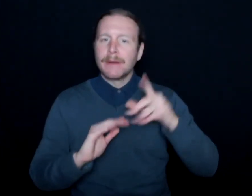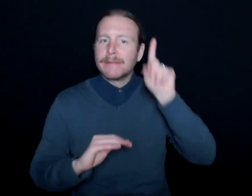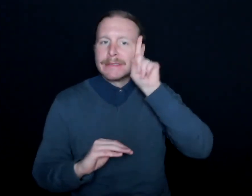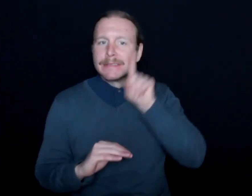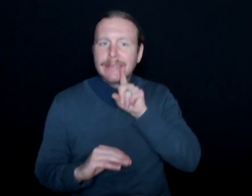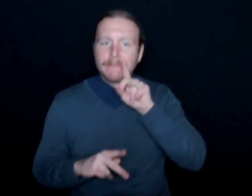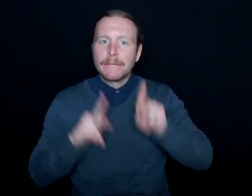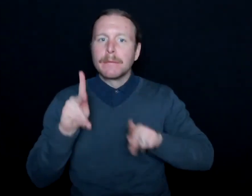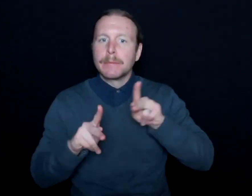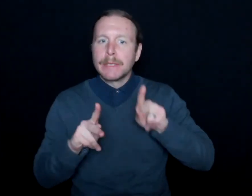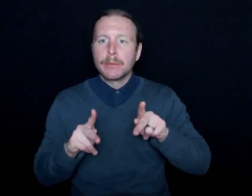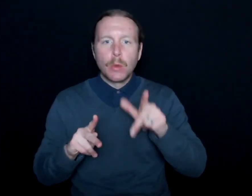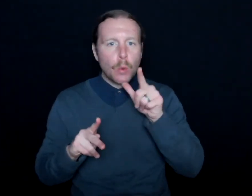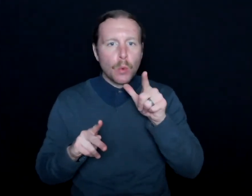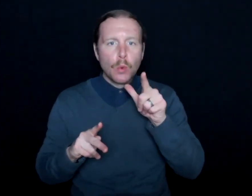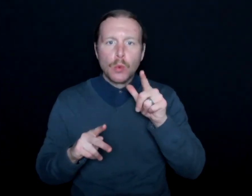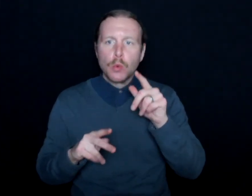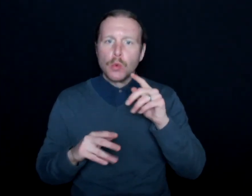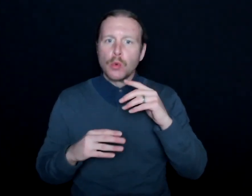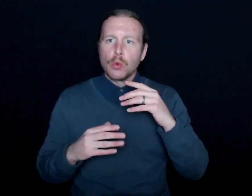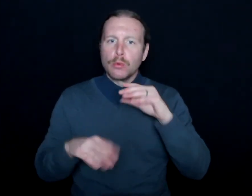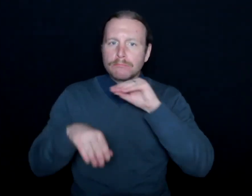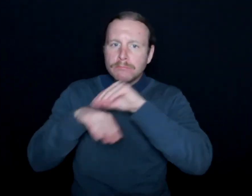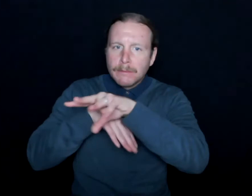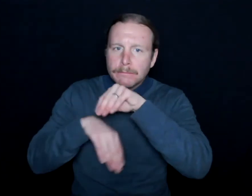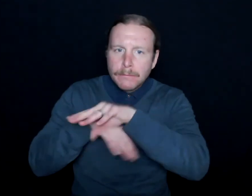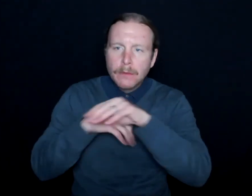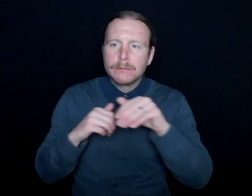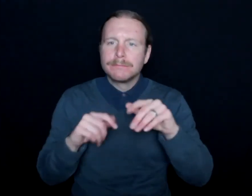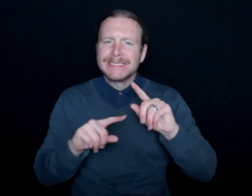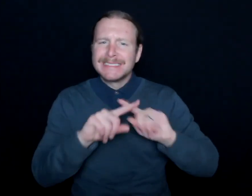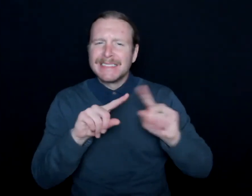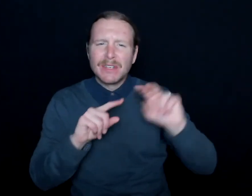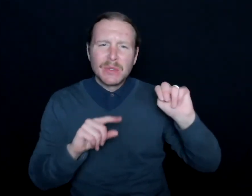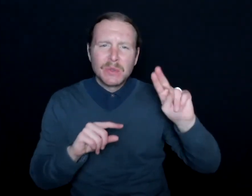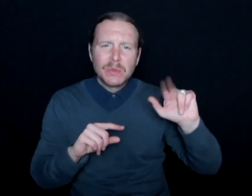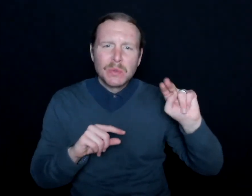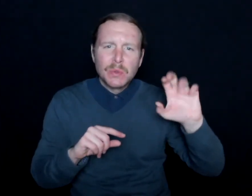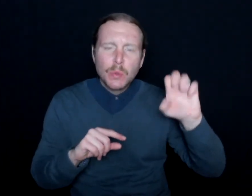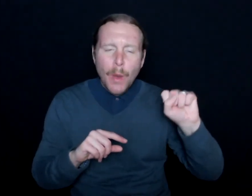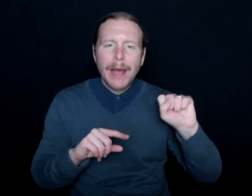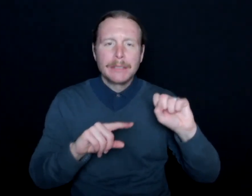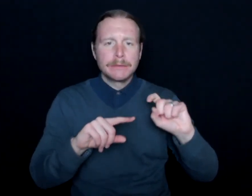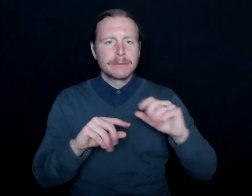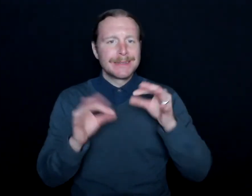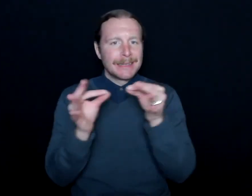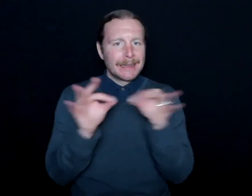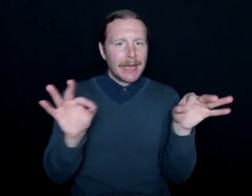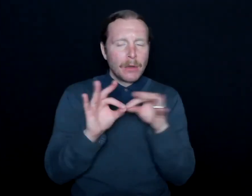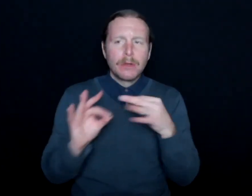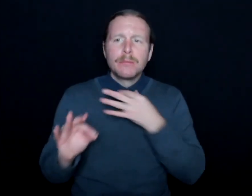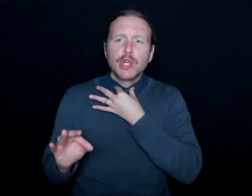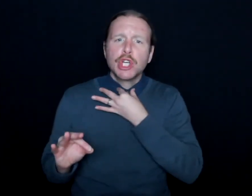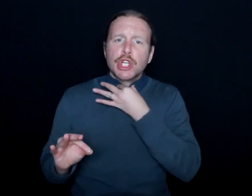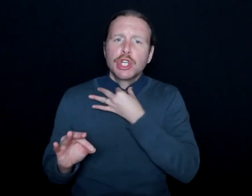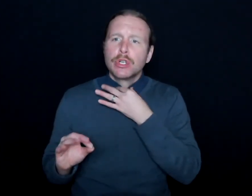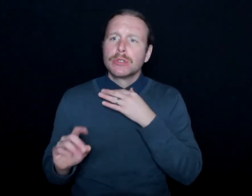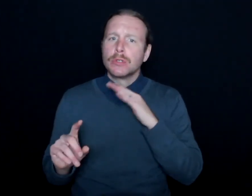who do help inform you with some of the nuances and everything, and the language. And I'm curious what your response